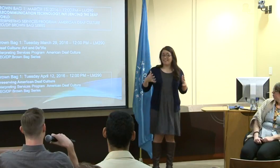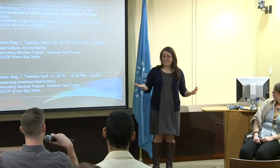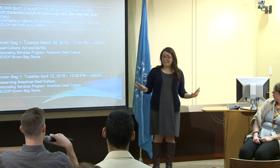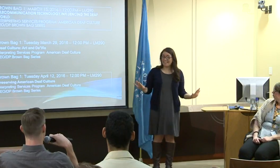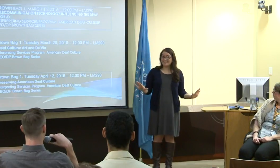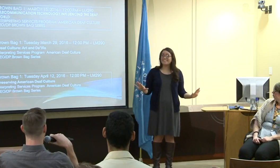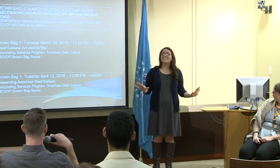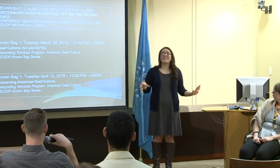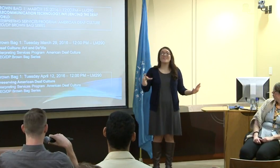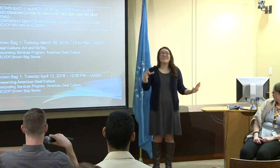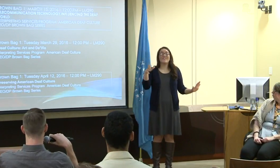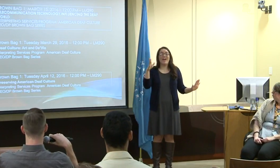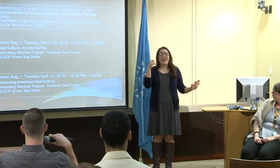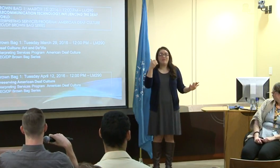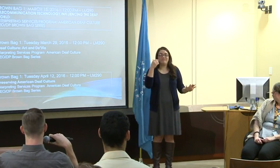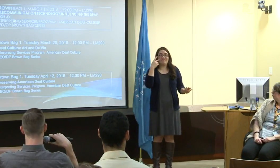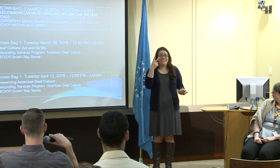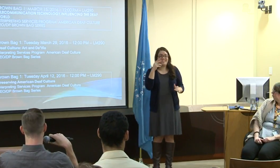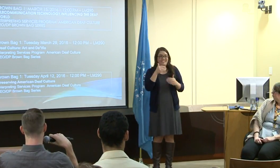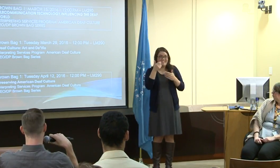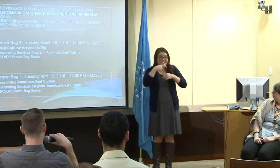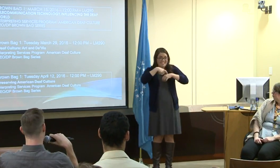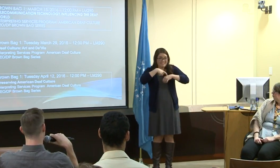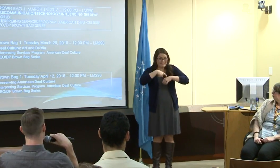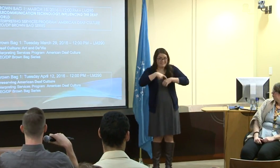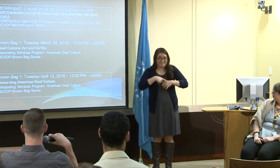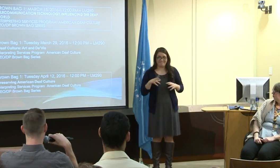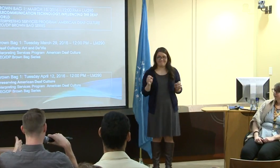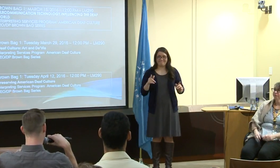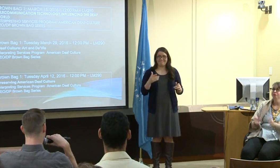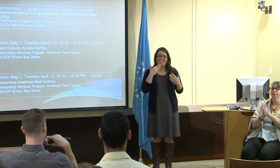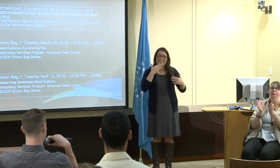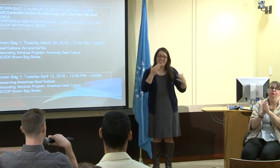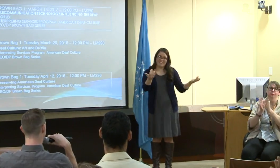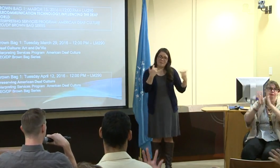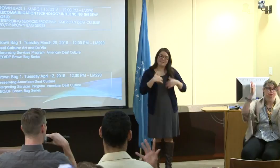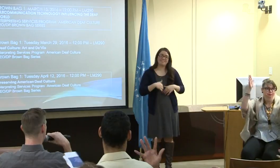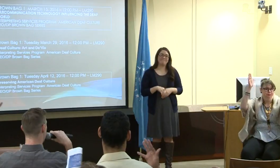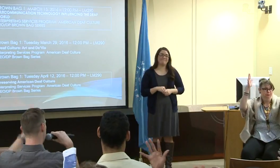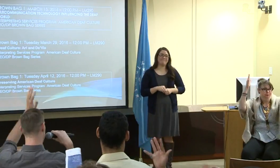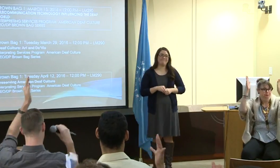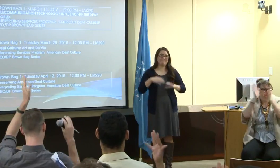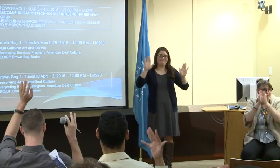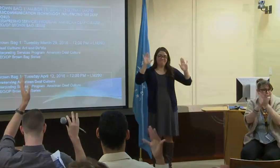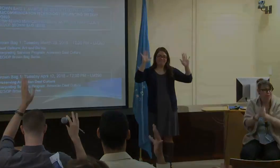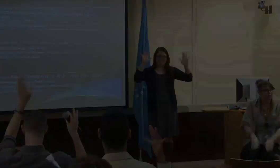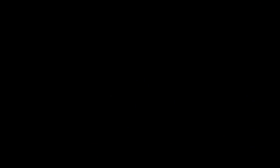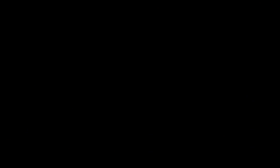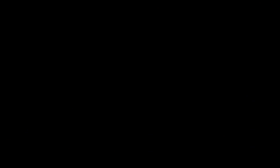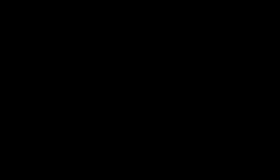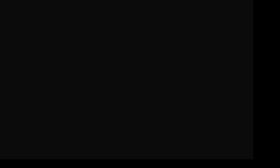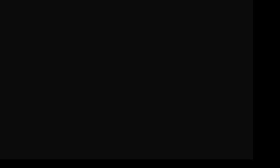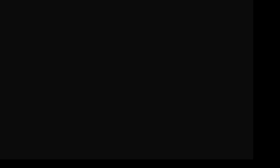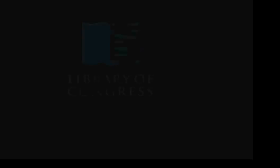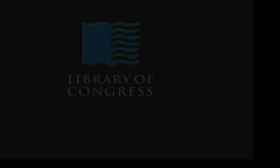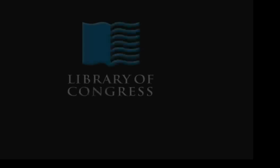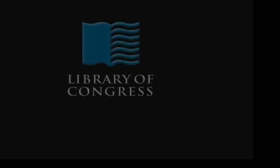So thank you so much. That is it. And hopefully see you at the next one. Thank you everybody. Bye-bye.